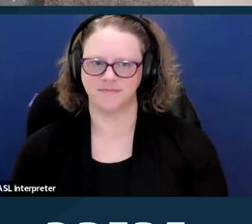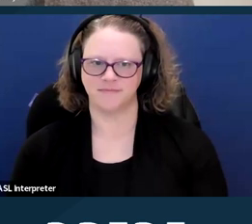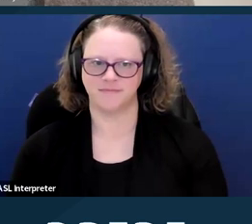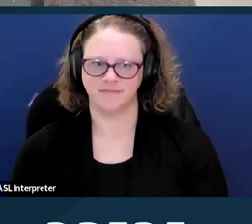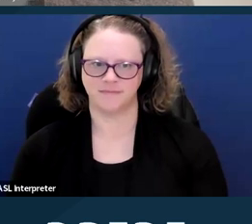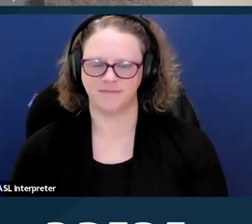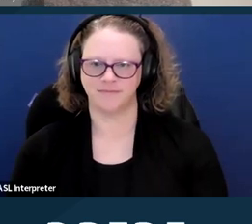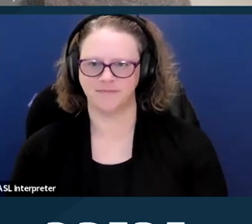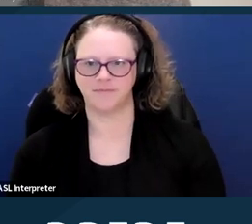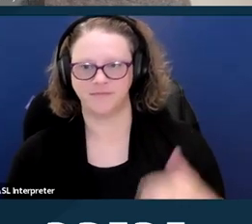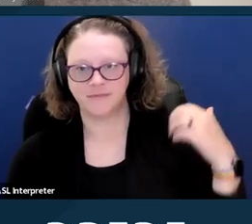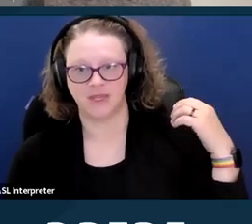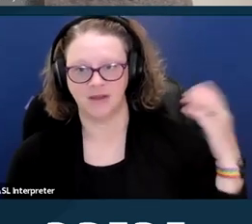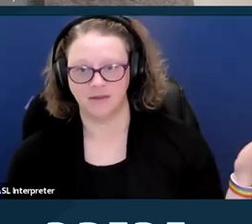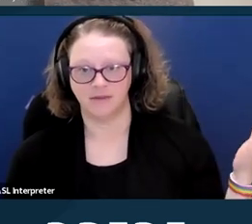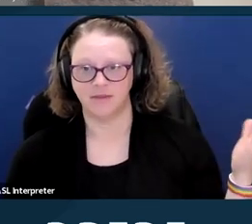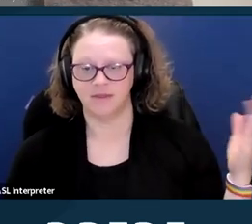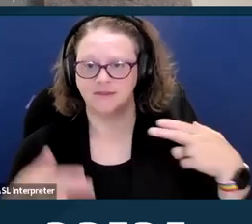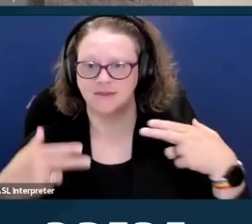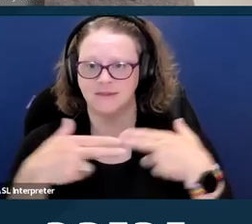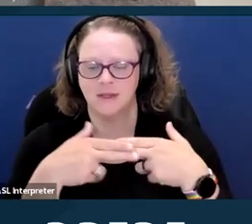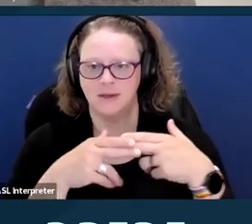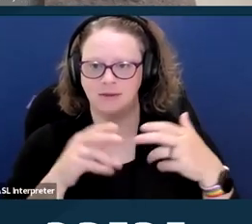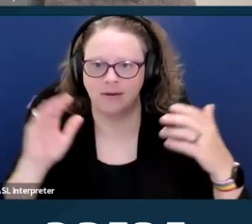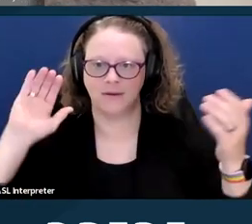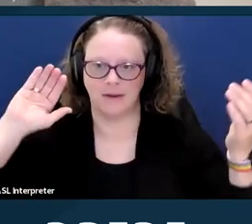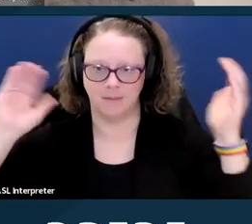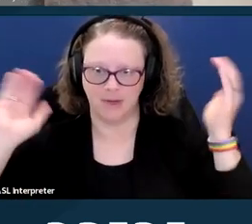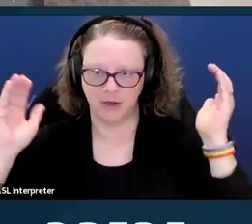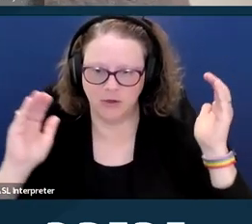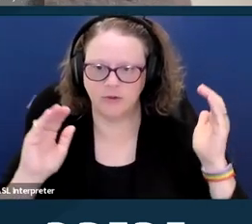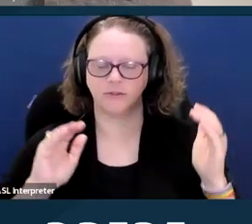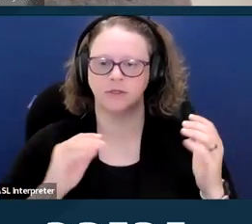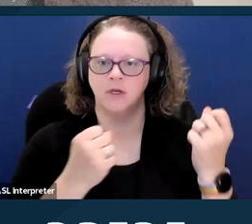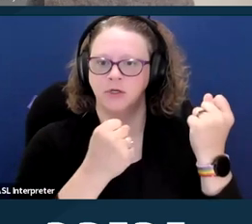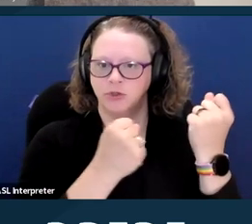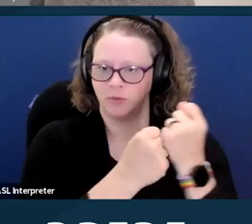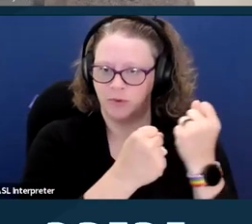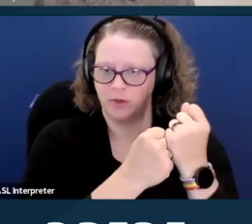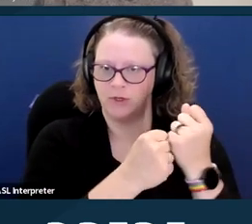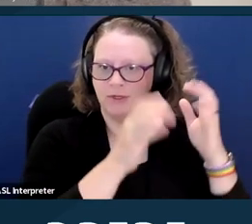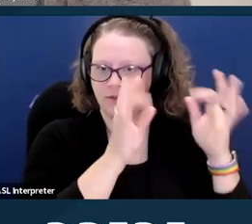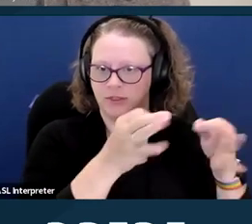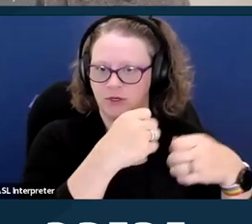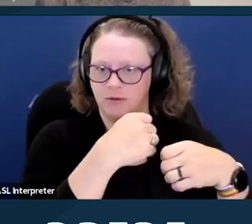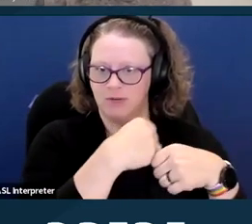So this slide is a comparison between supported decision-making and conservatorship and supported,